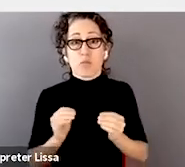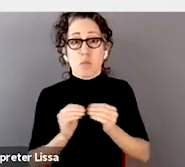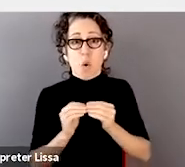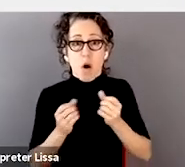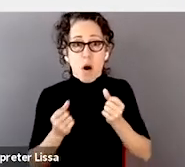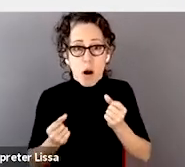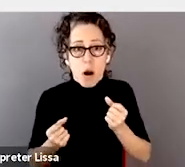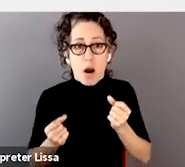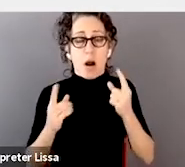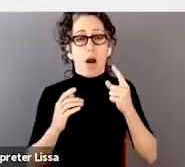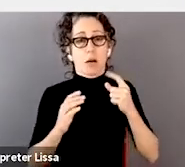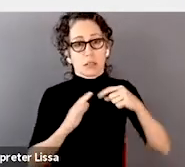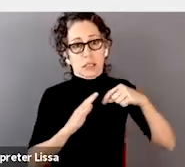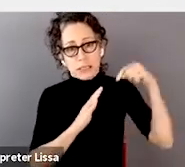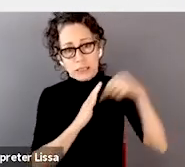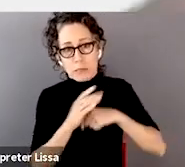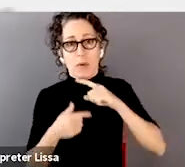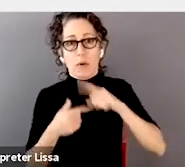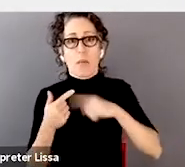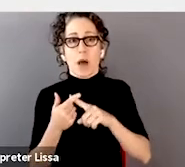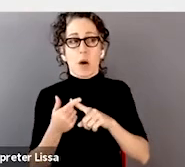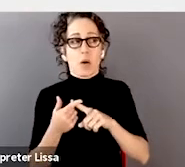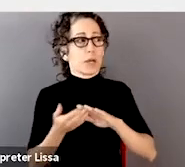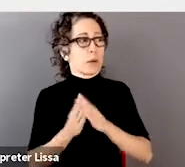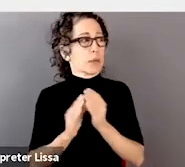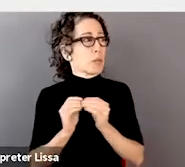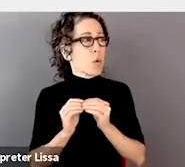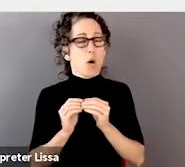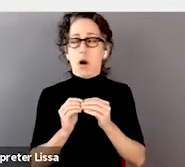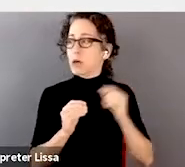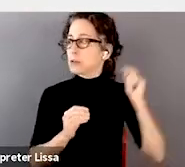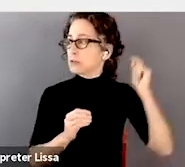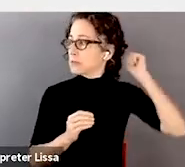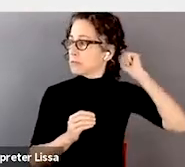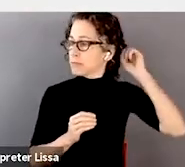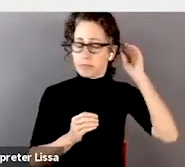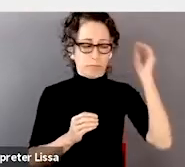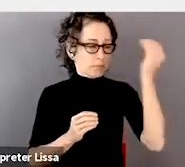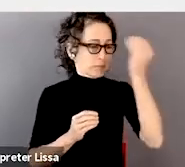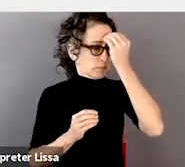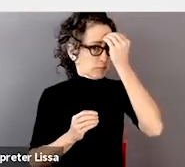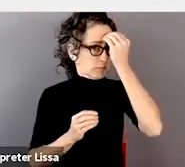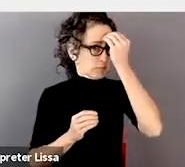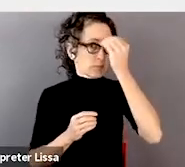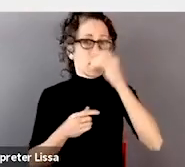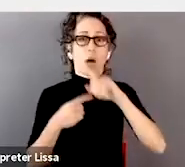and be more mindful about some of the bigger issues that are not necessarily obvious.